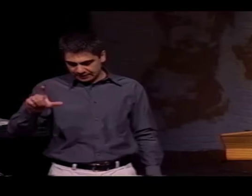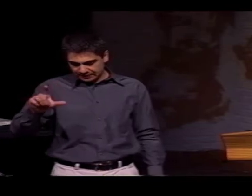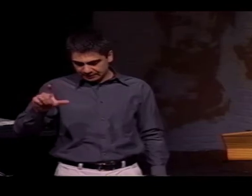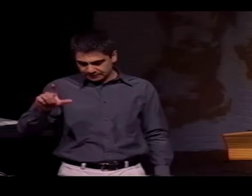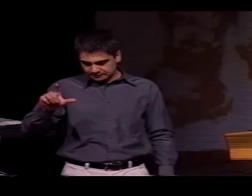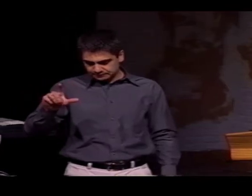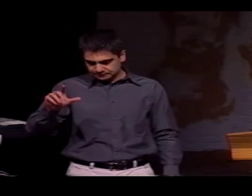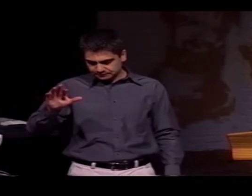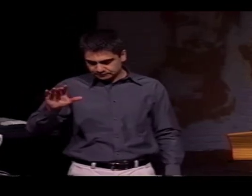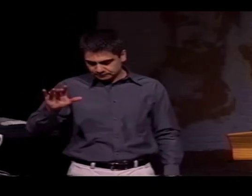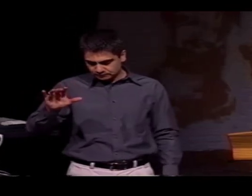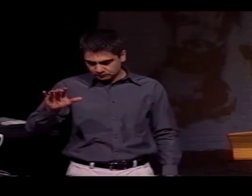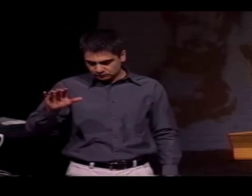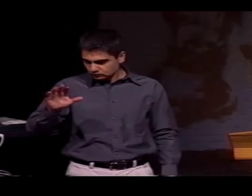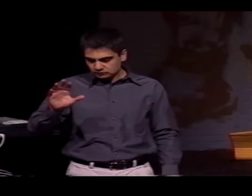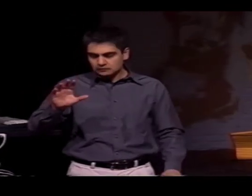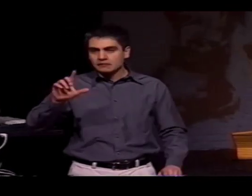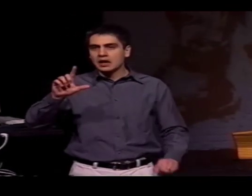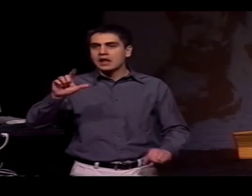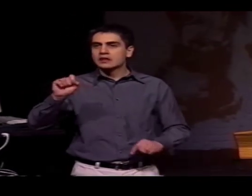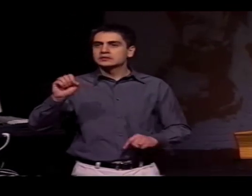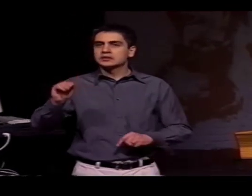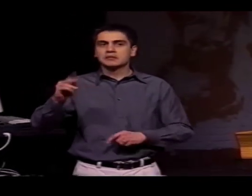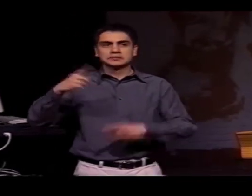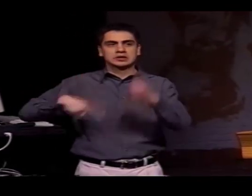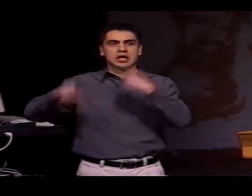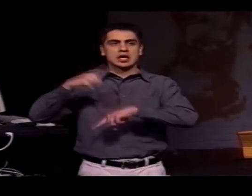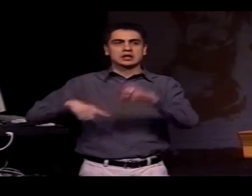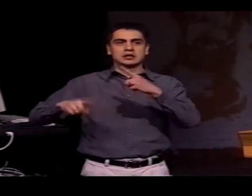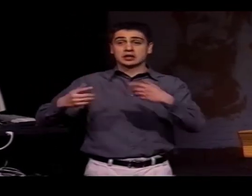IN ASL--NO, NO, NO. IN LSM,